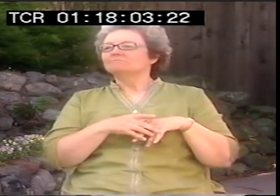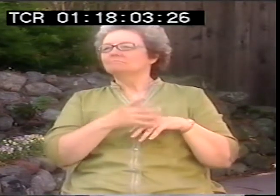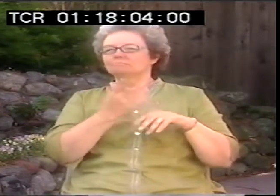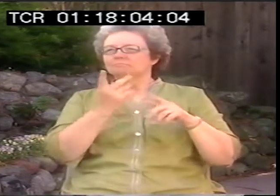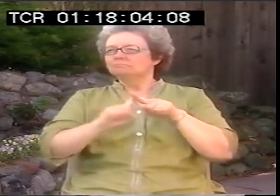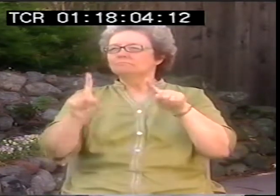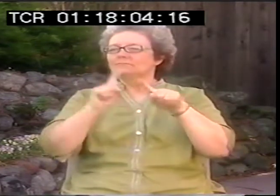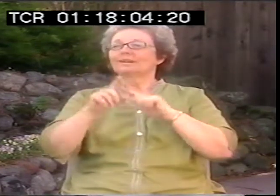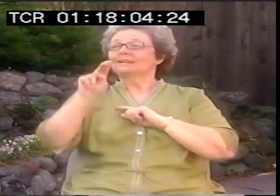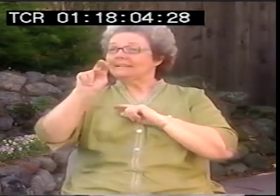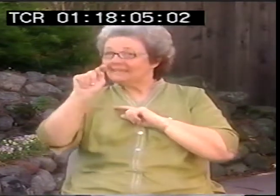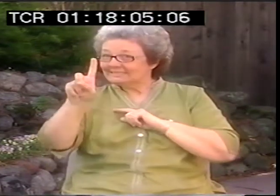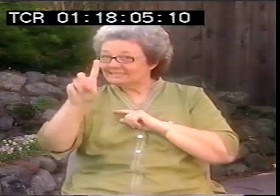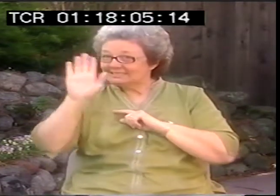I think I was around 13 at that time.